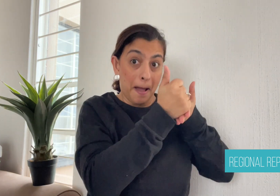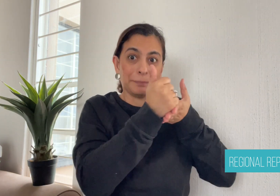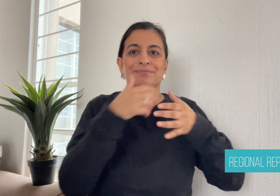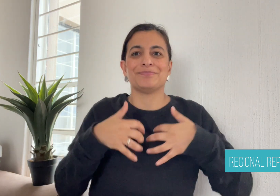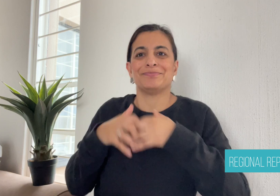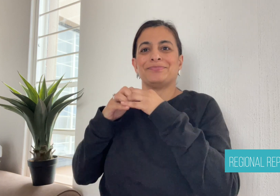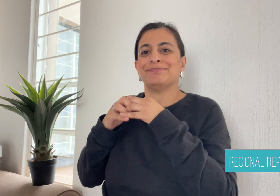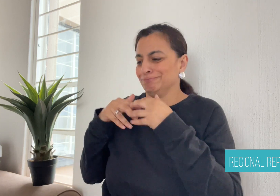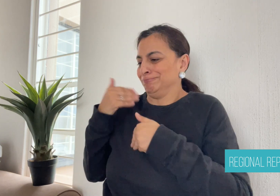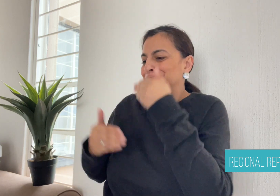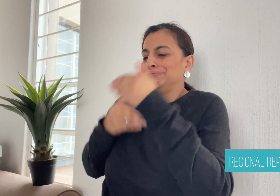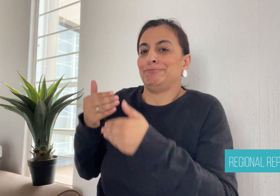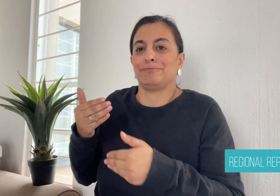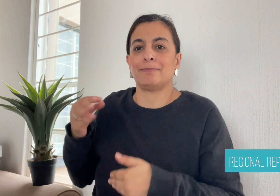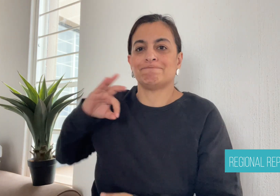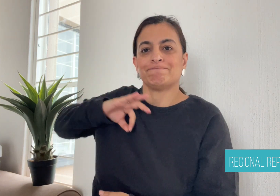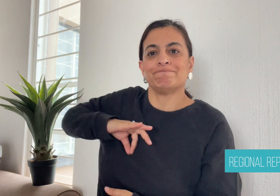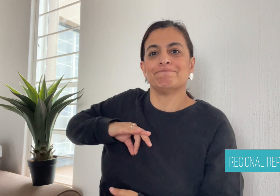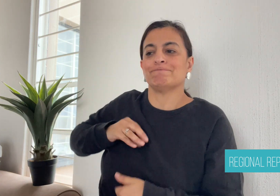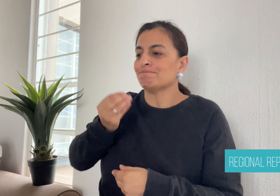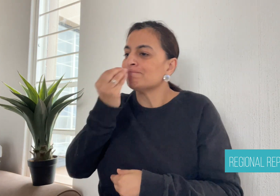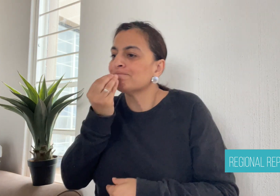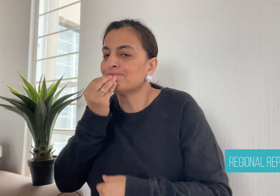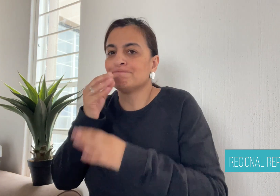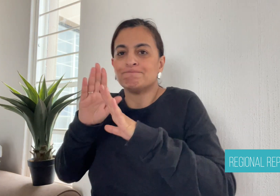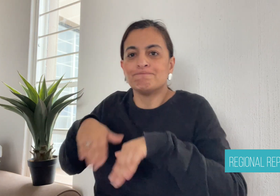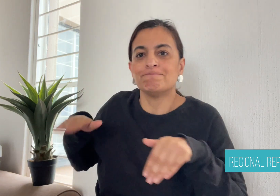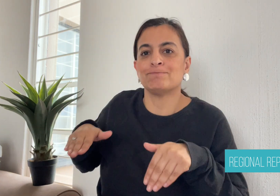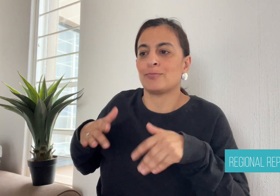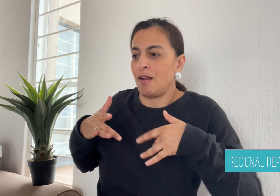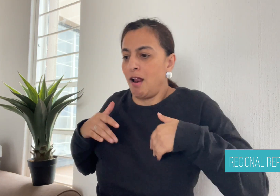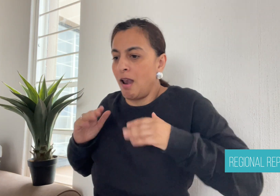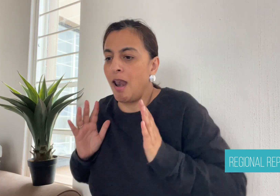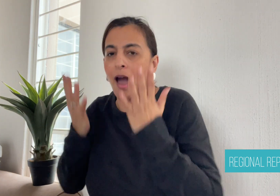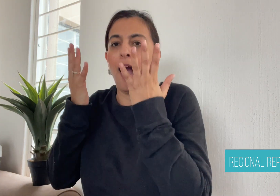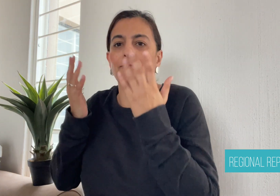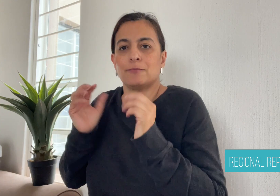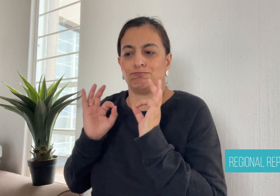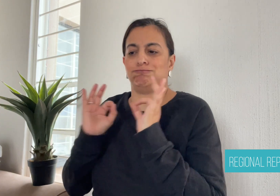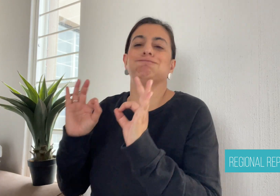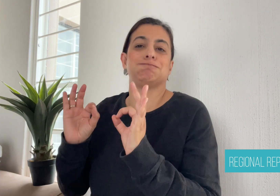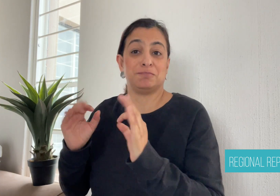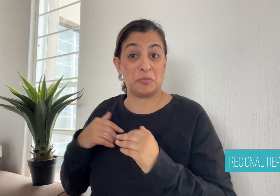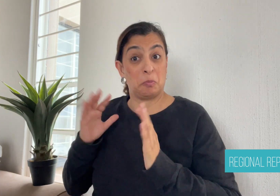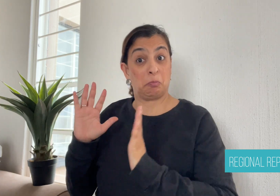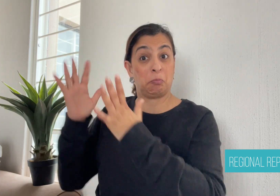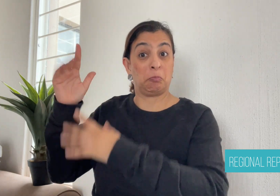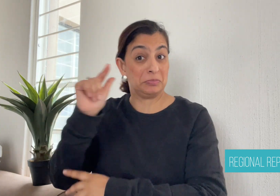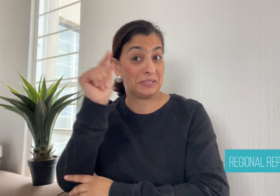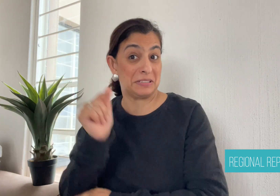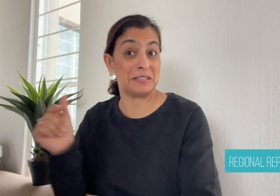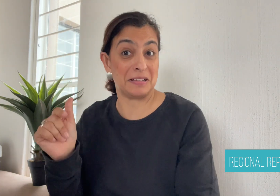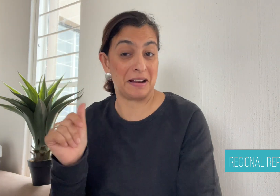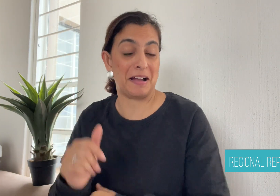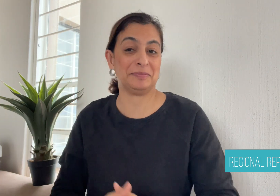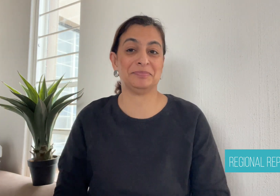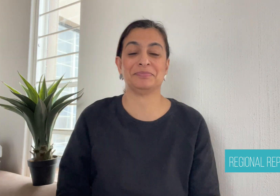cooking and sewing that can help them set up their own businesses.